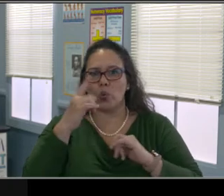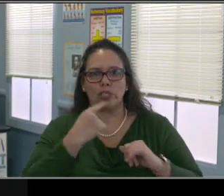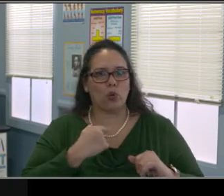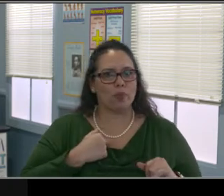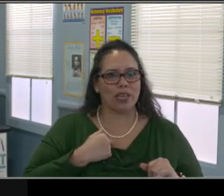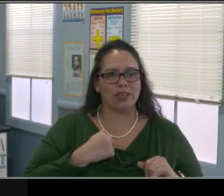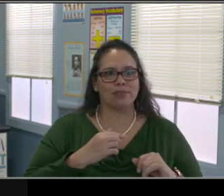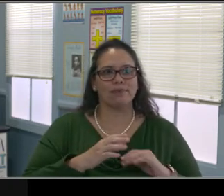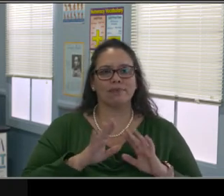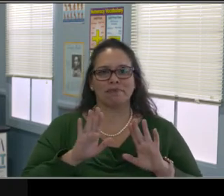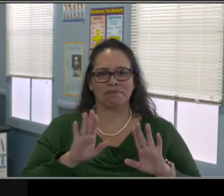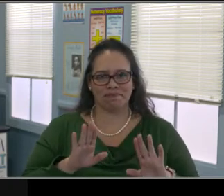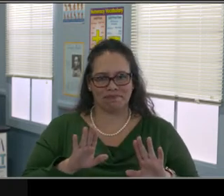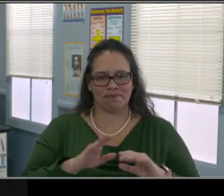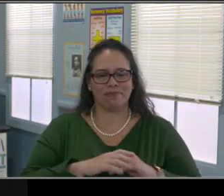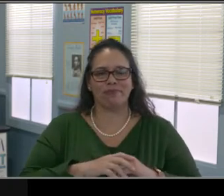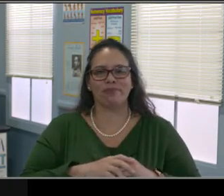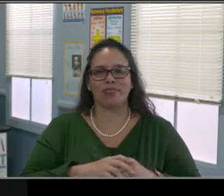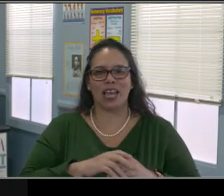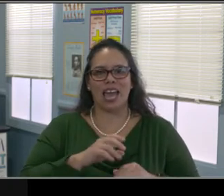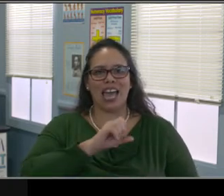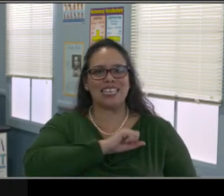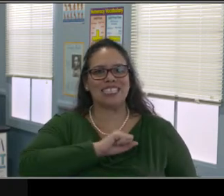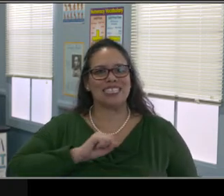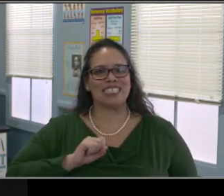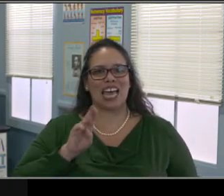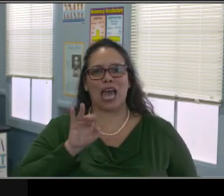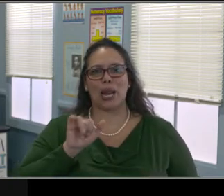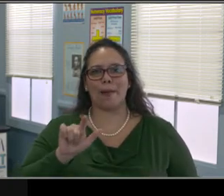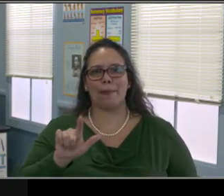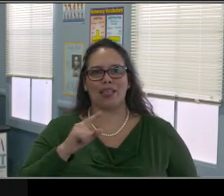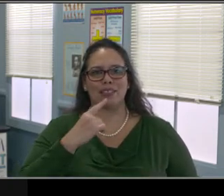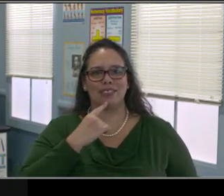or if there are any general questions that I can answer before I'm done.